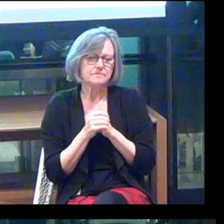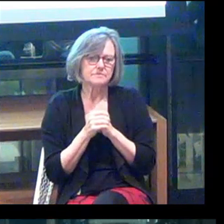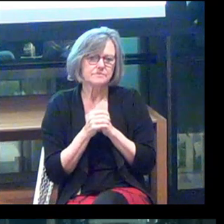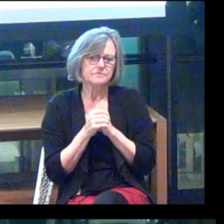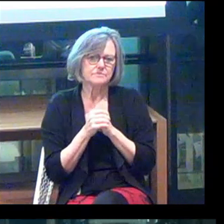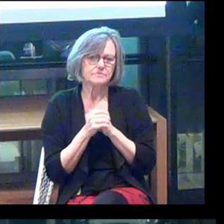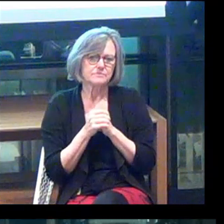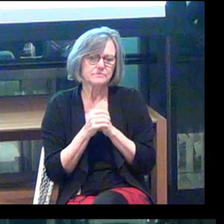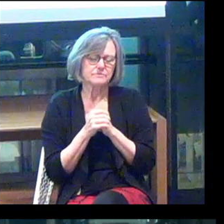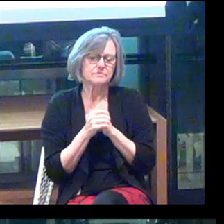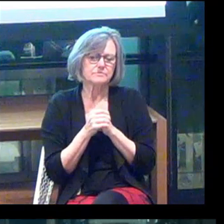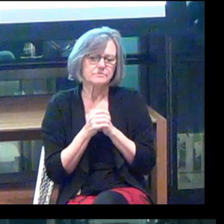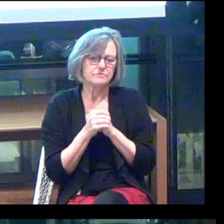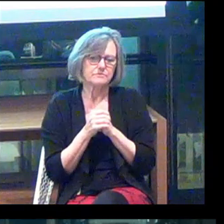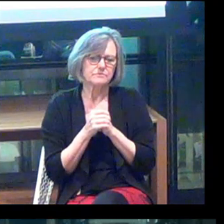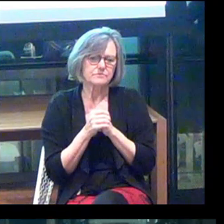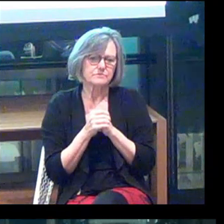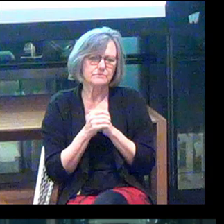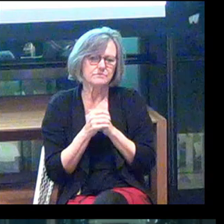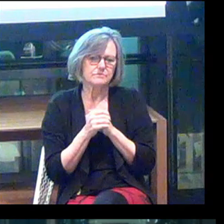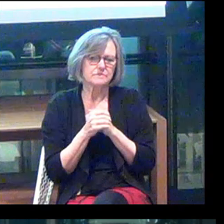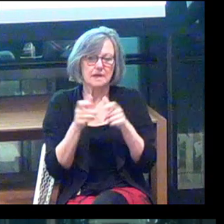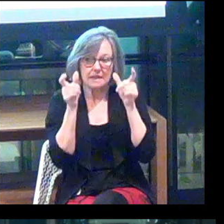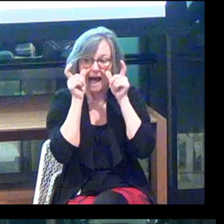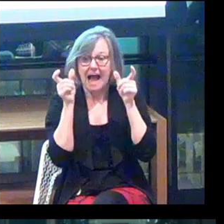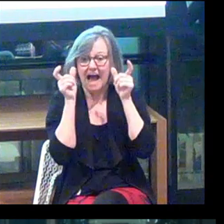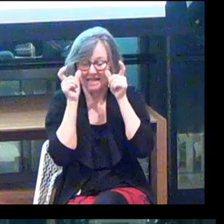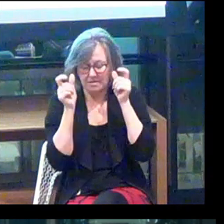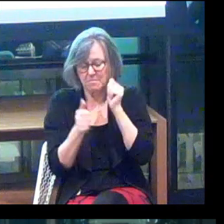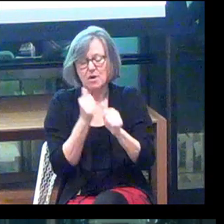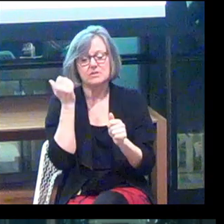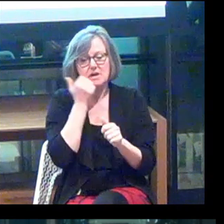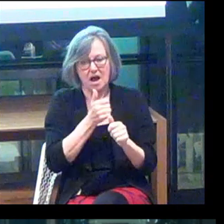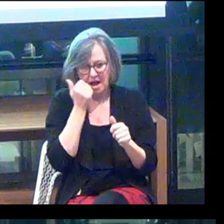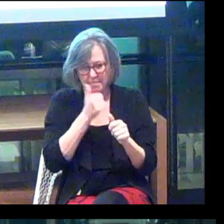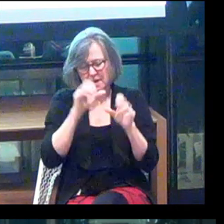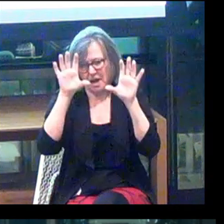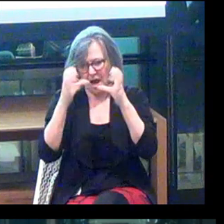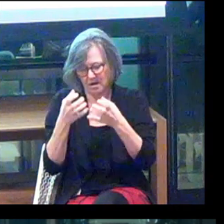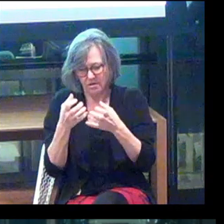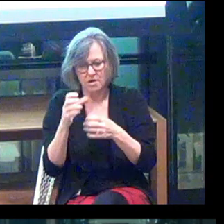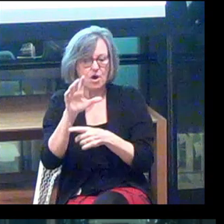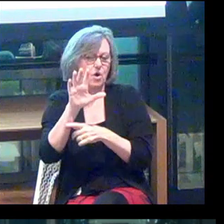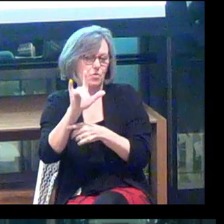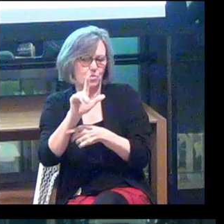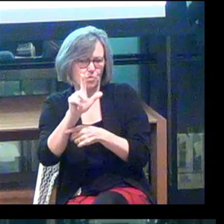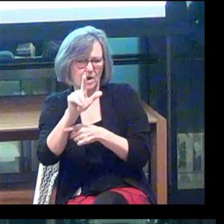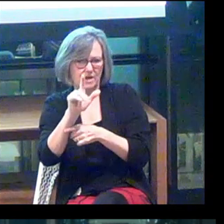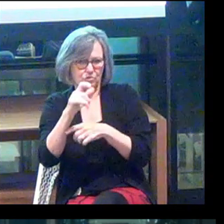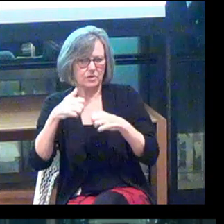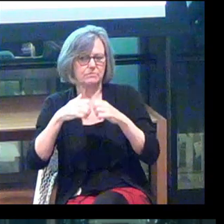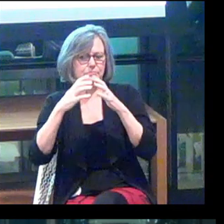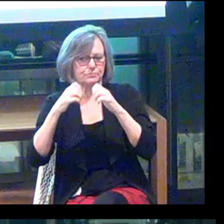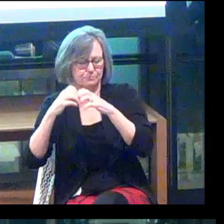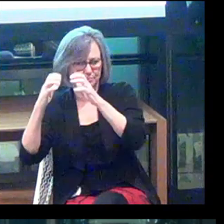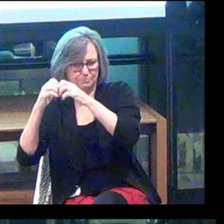And glasses are the most common category, with at least 23 start-ups globally, operating